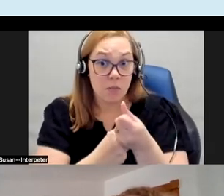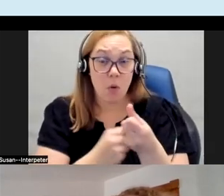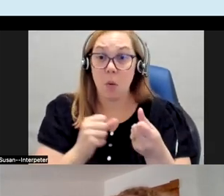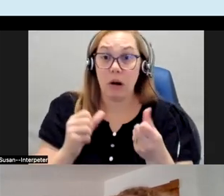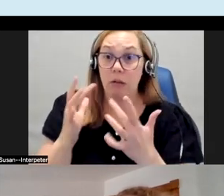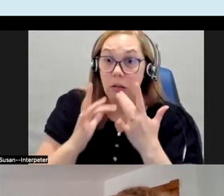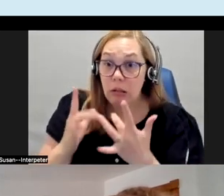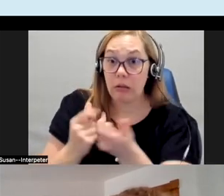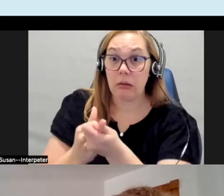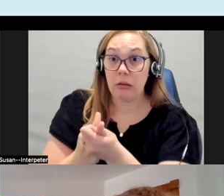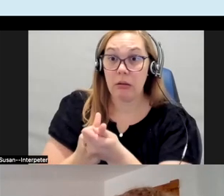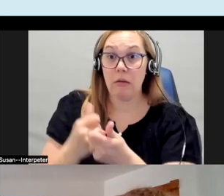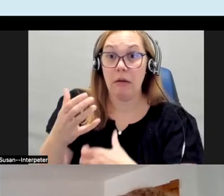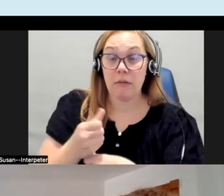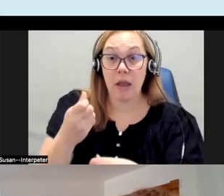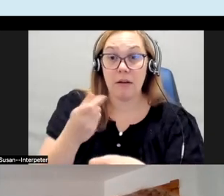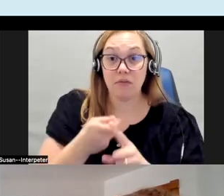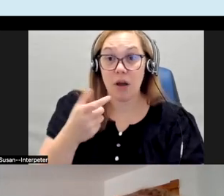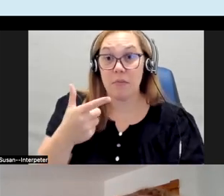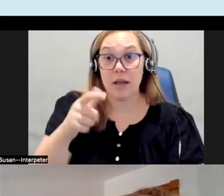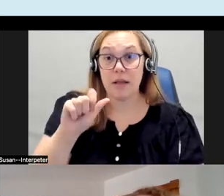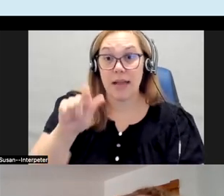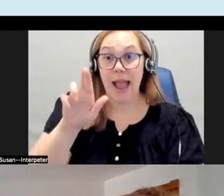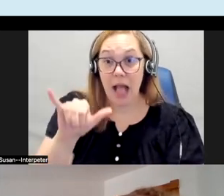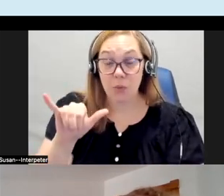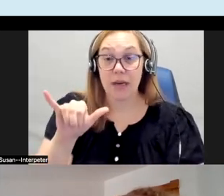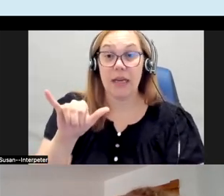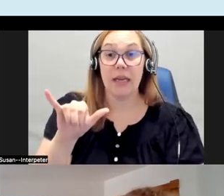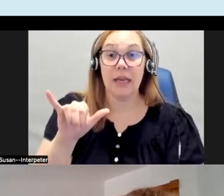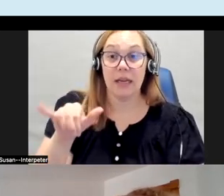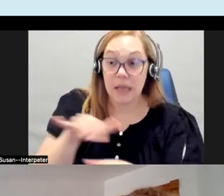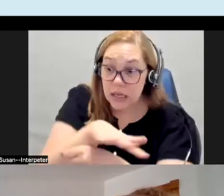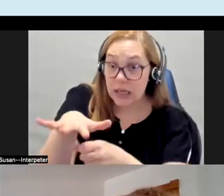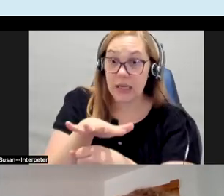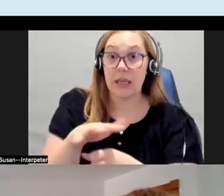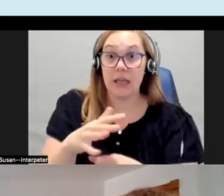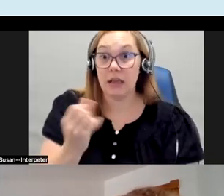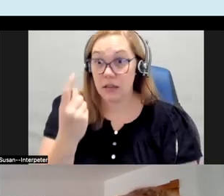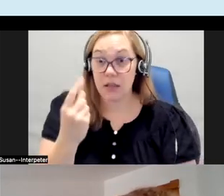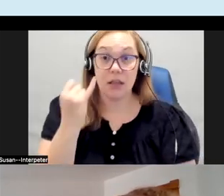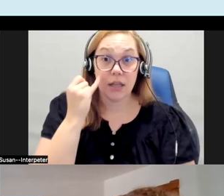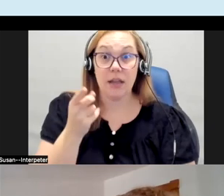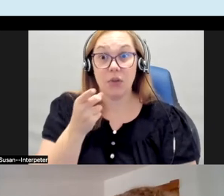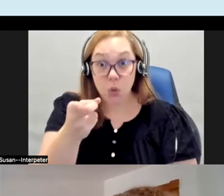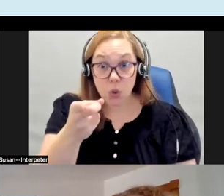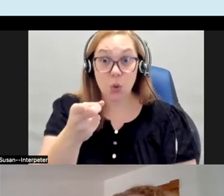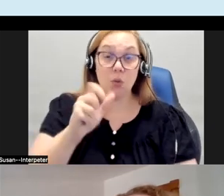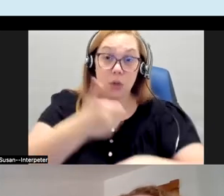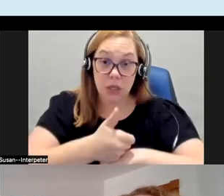that you may receive from your gallery space knowing that if you're doing it 100% yourself